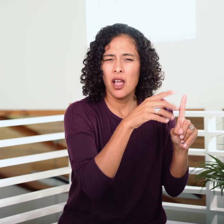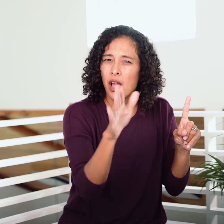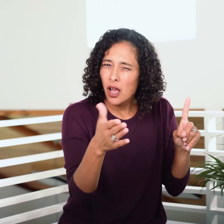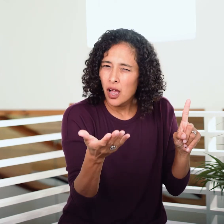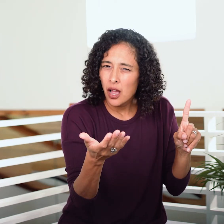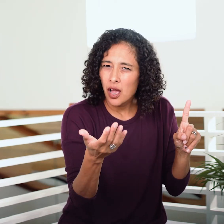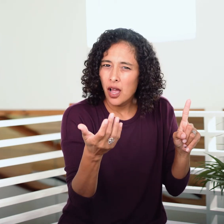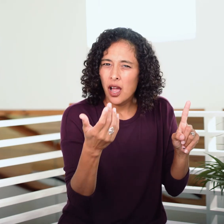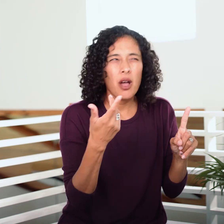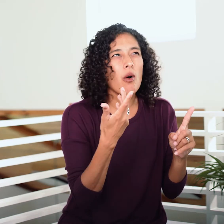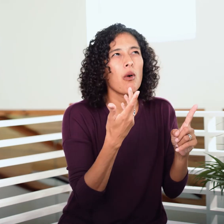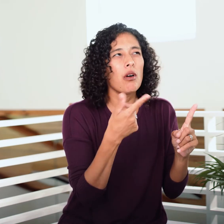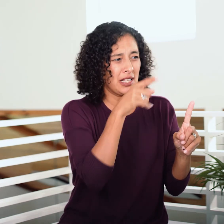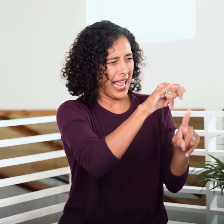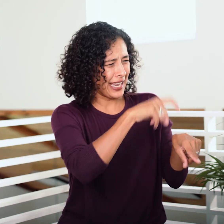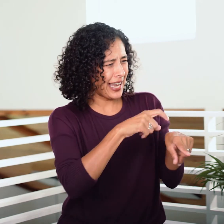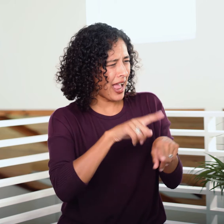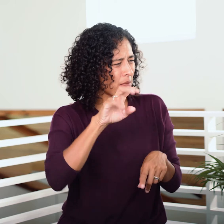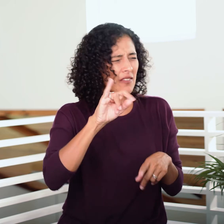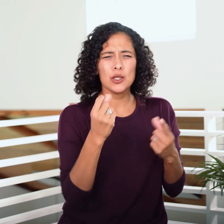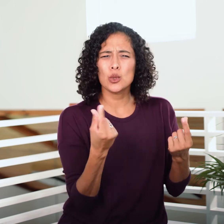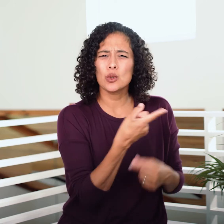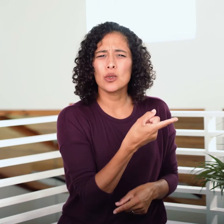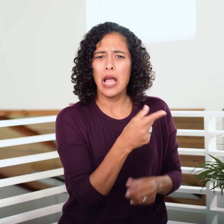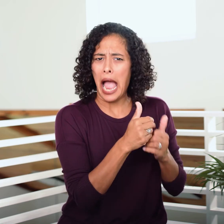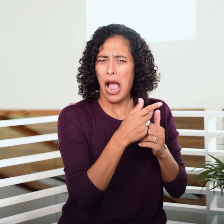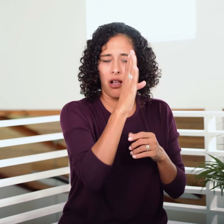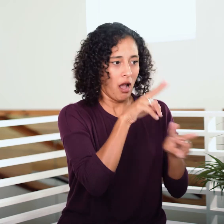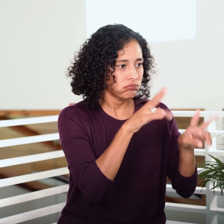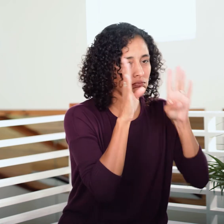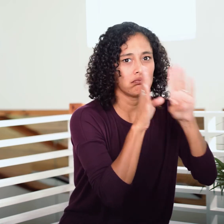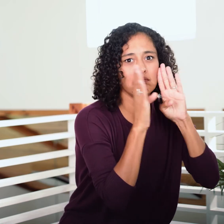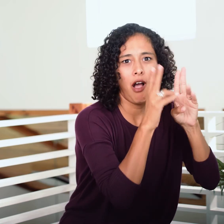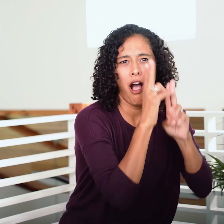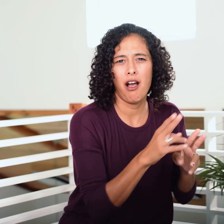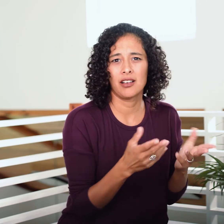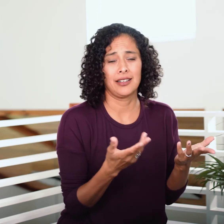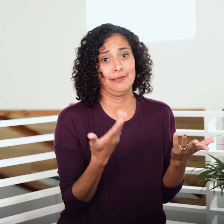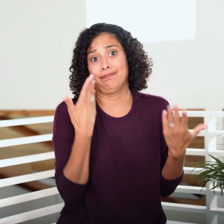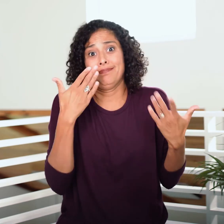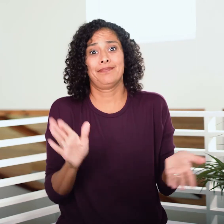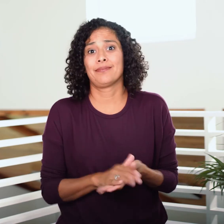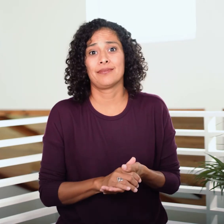Do you know what the Levites had done to catch His attention so that He’d bestow this great honor on them?